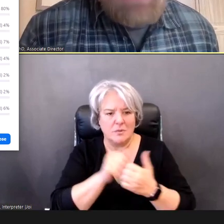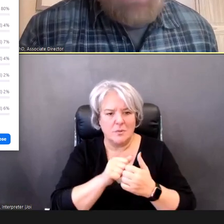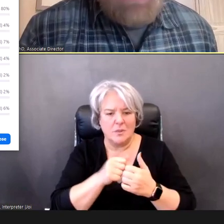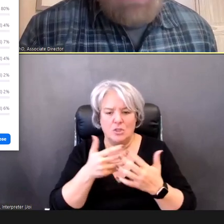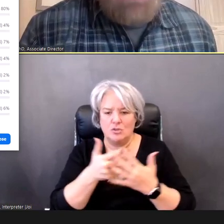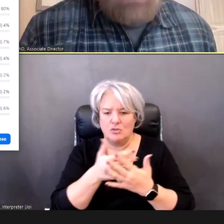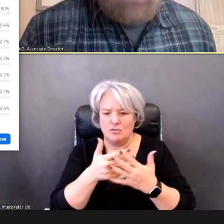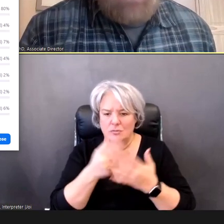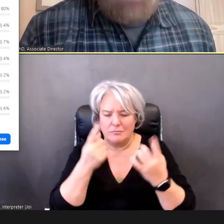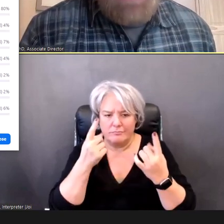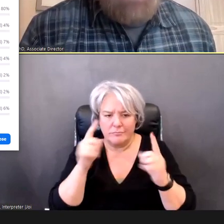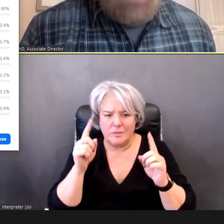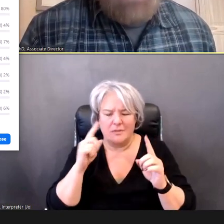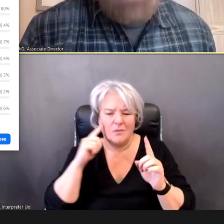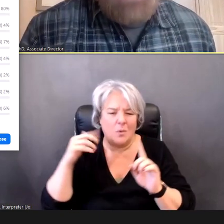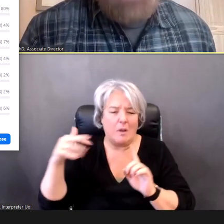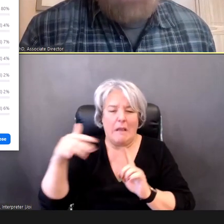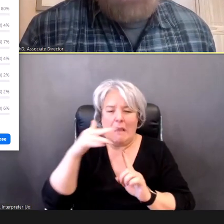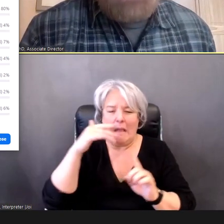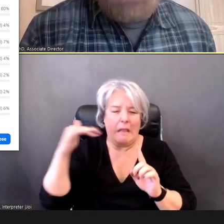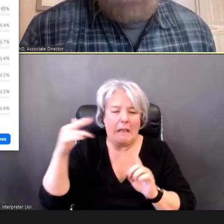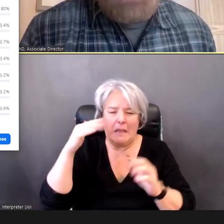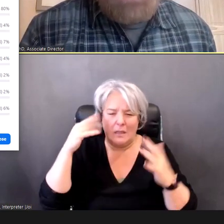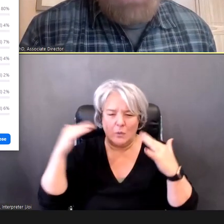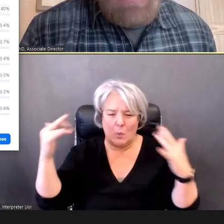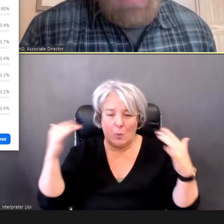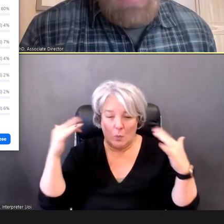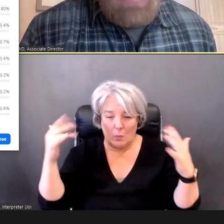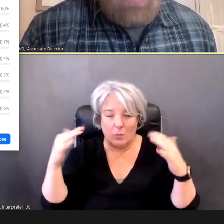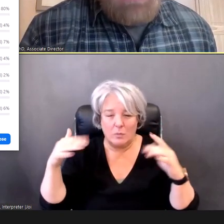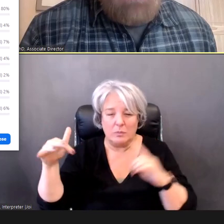noisy environments. the question you should ask yourself --